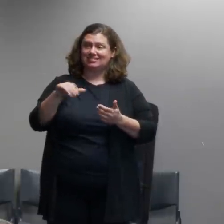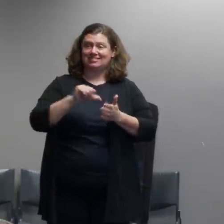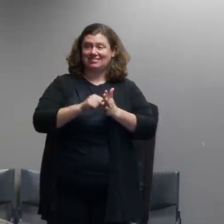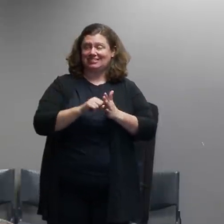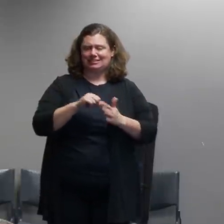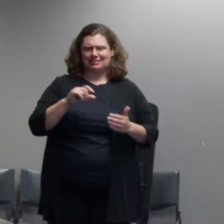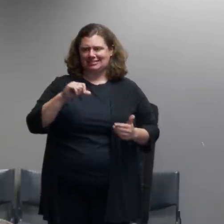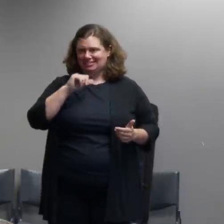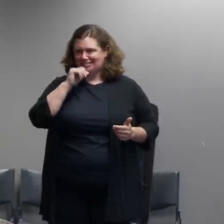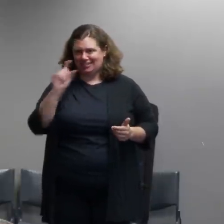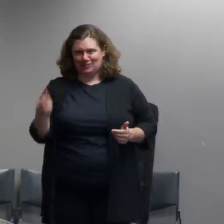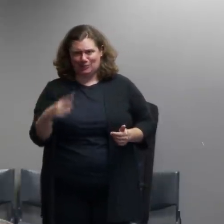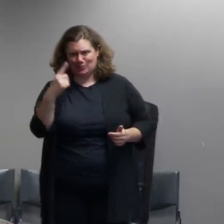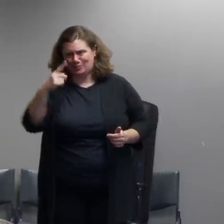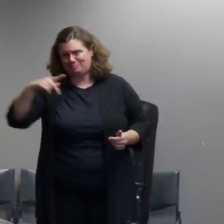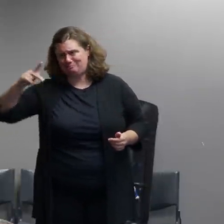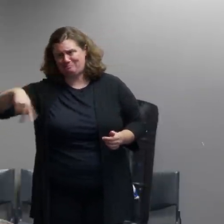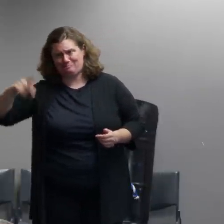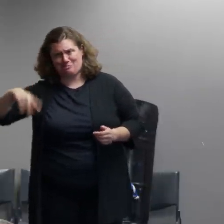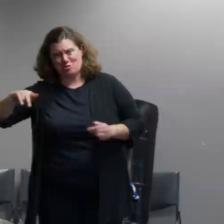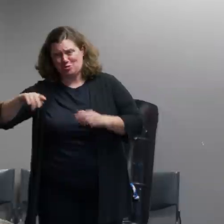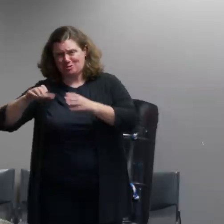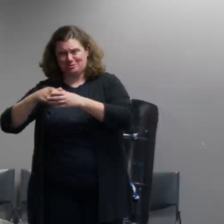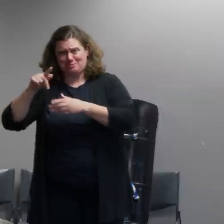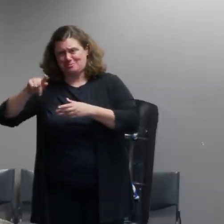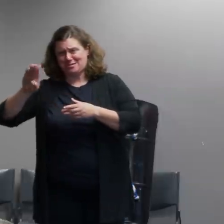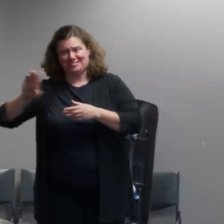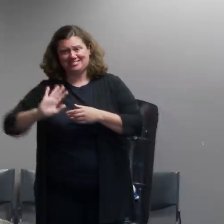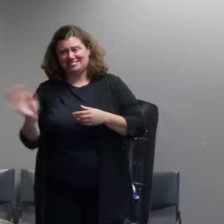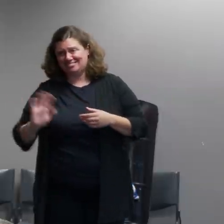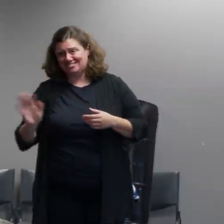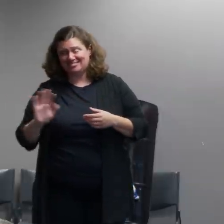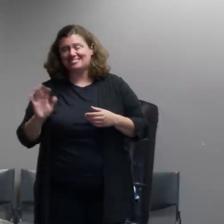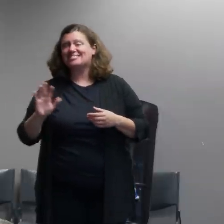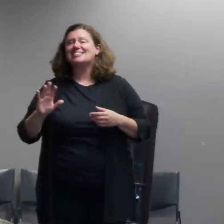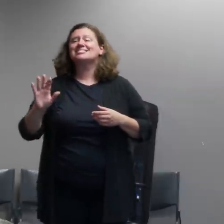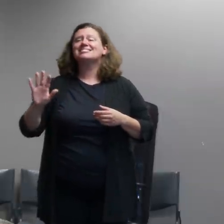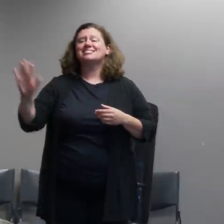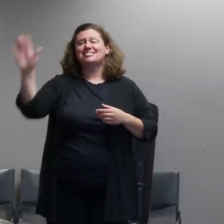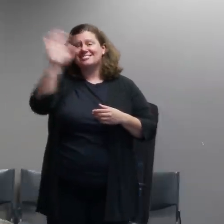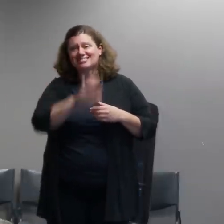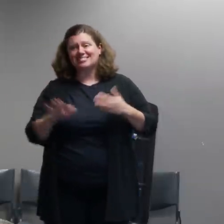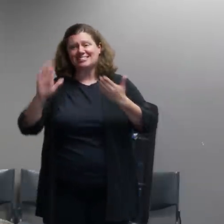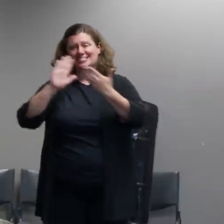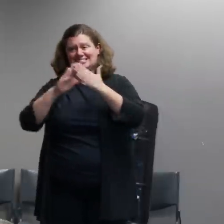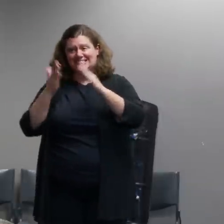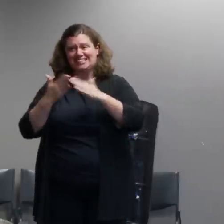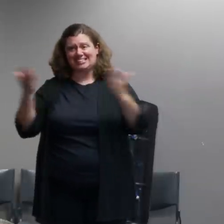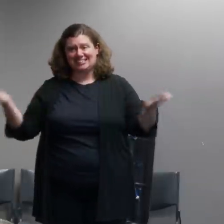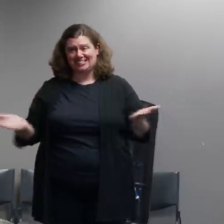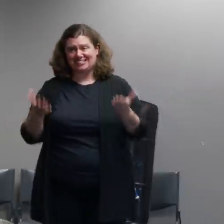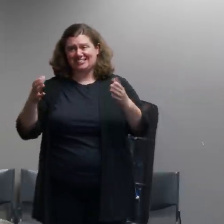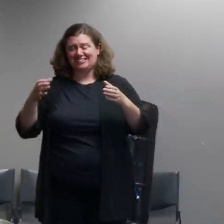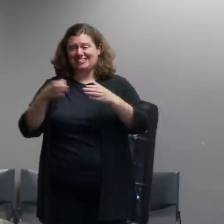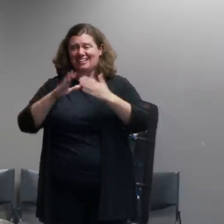problem this is a city of portland local government community problem